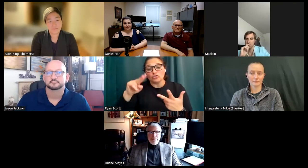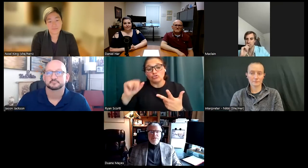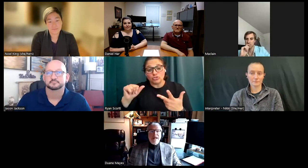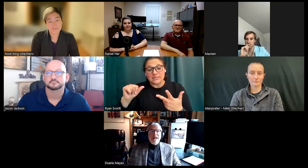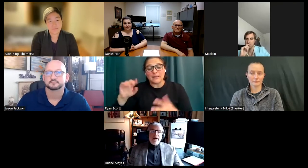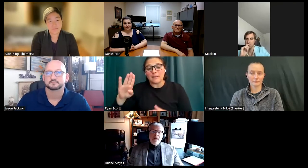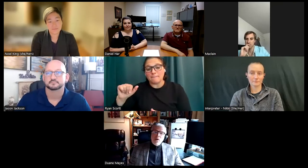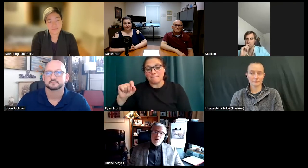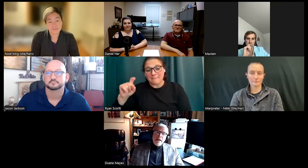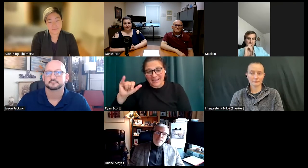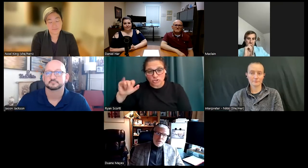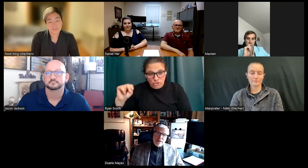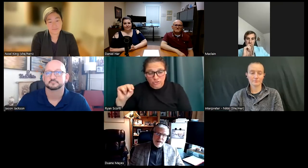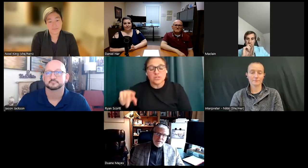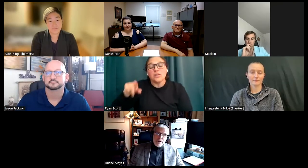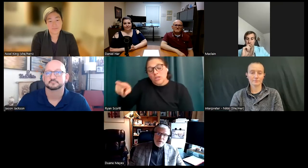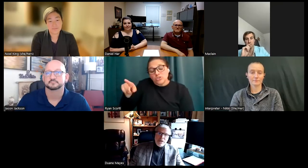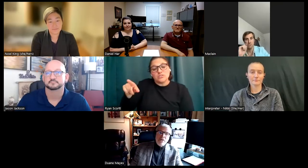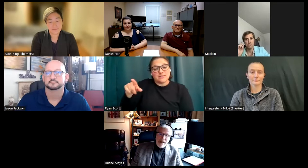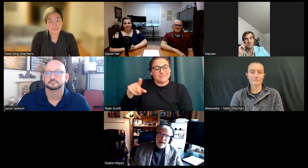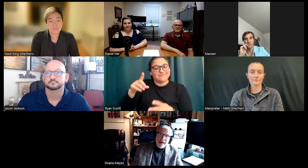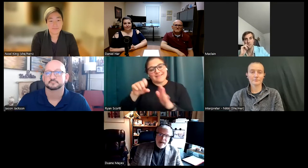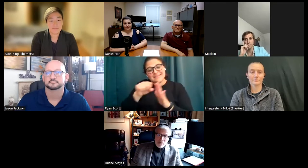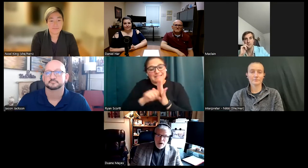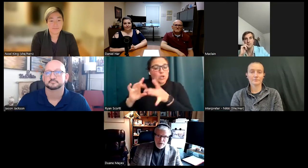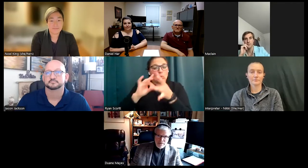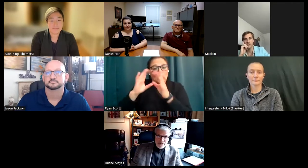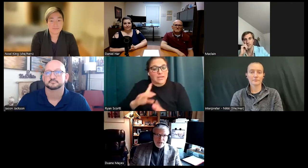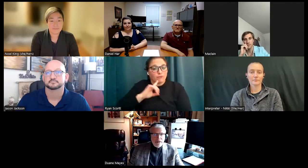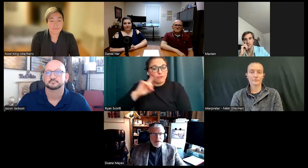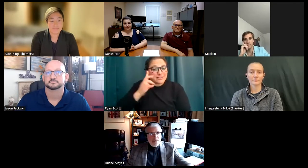Statewide Coordinator for the Deaf and a Regional Manager for our division